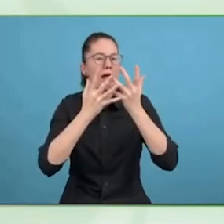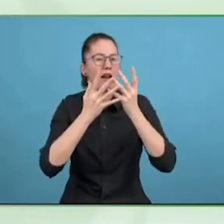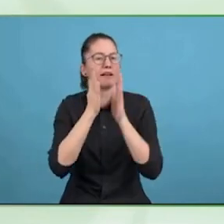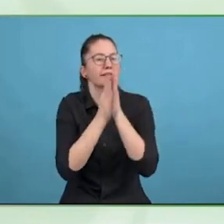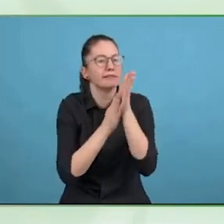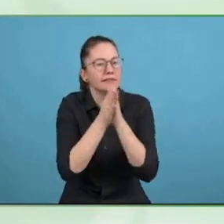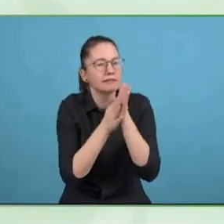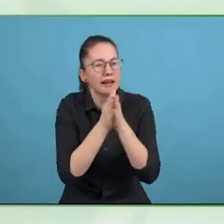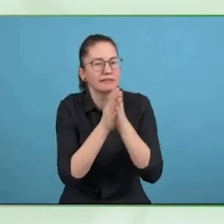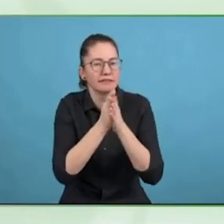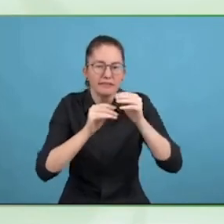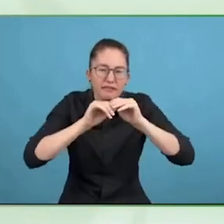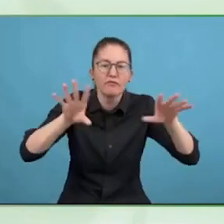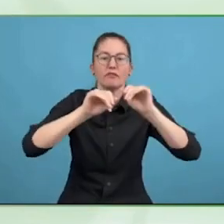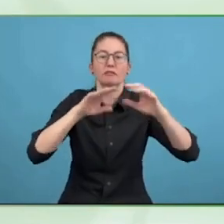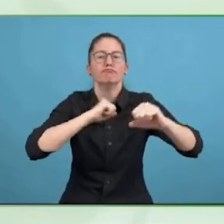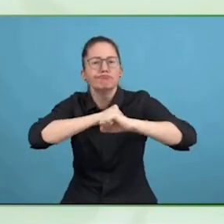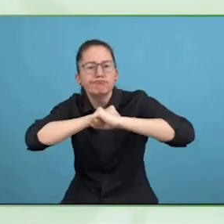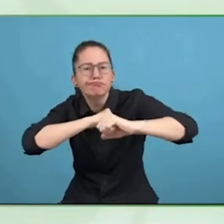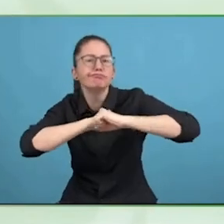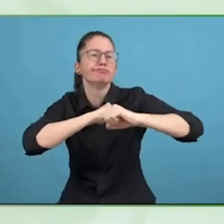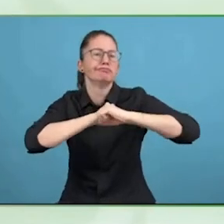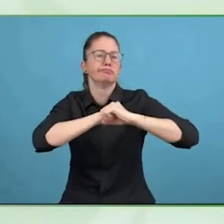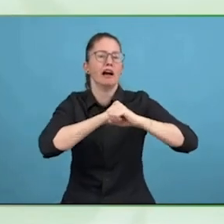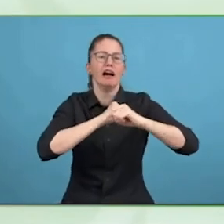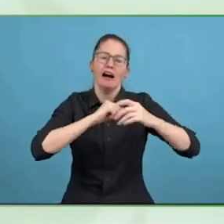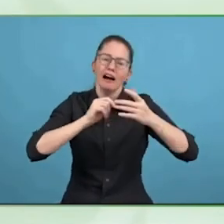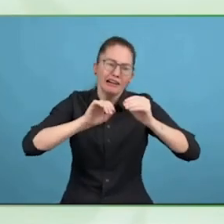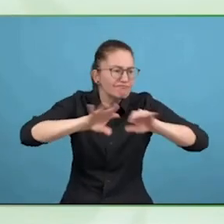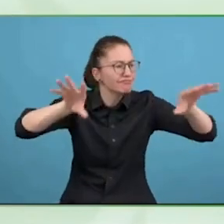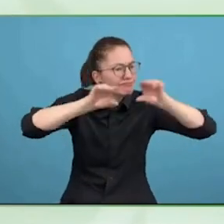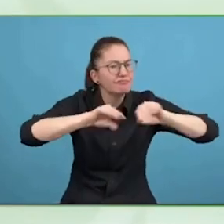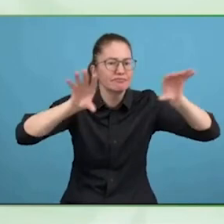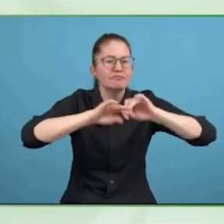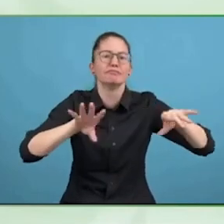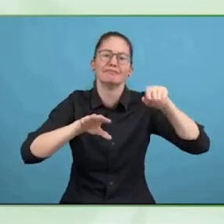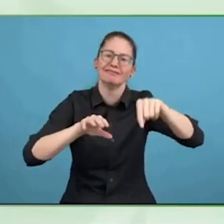organisations and individuals who are willing to work together, so